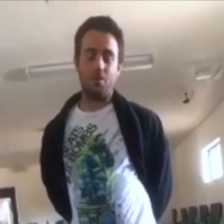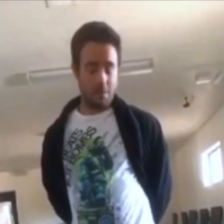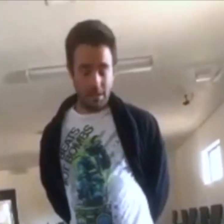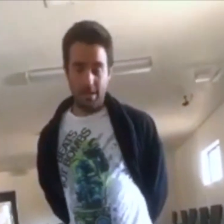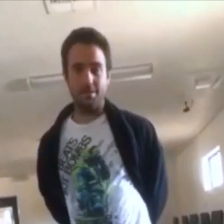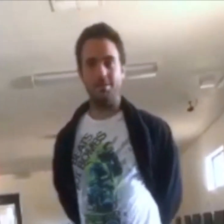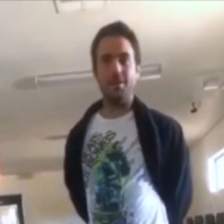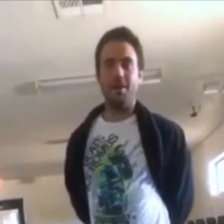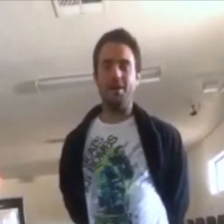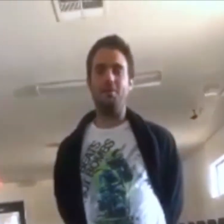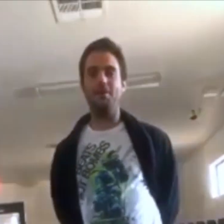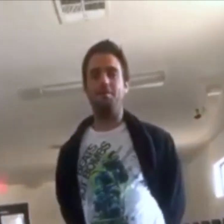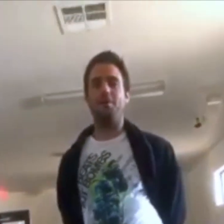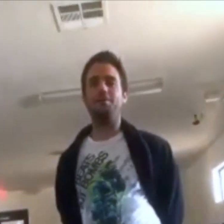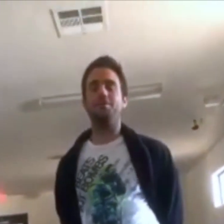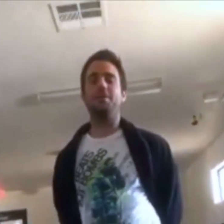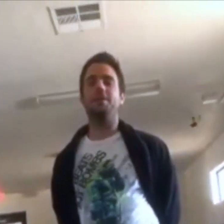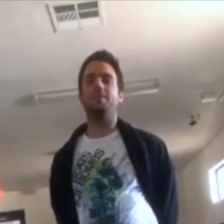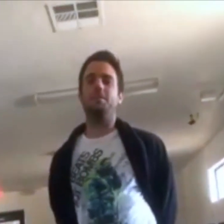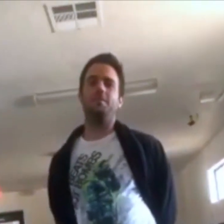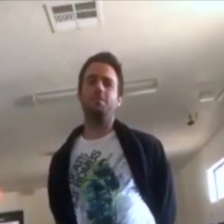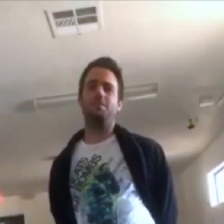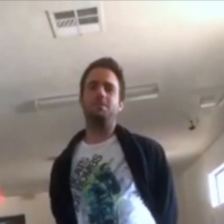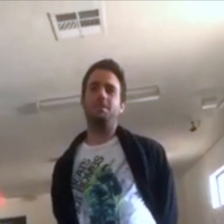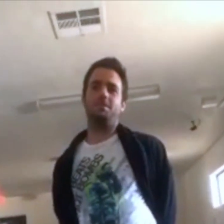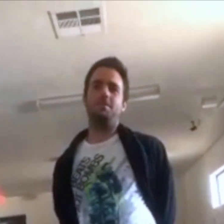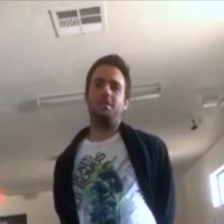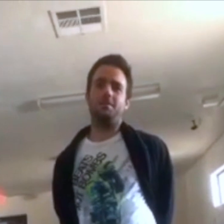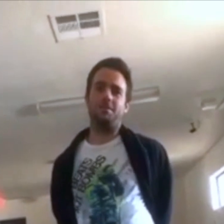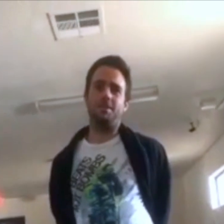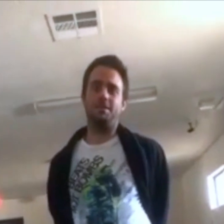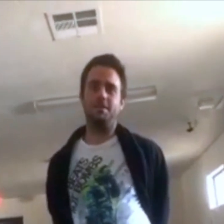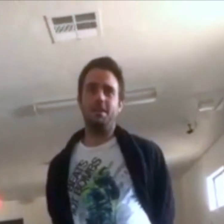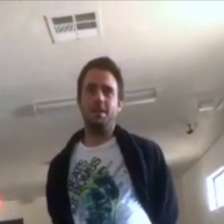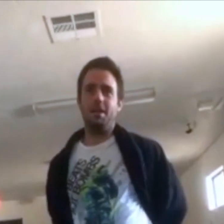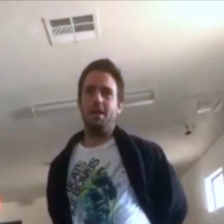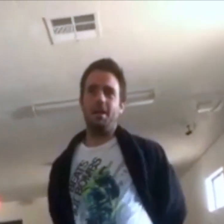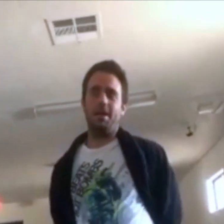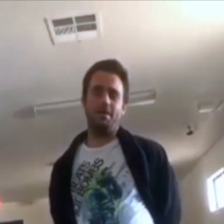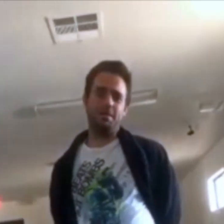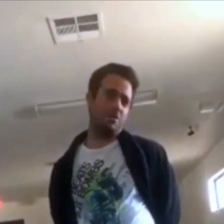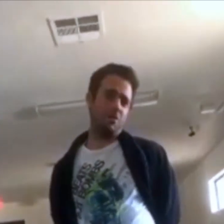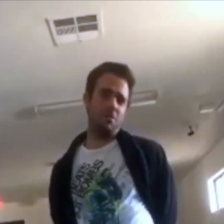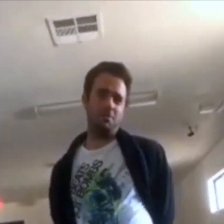I acquired a brain injury November 16, 2006. And, I was in a coma for like three and a half weeks.